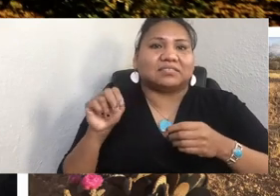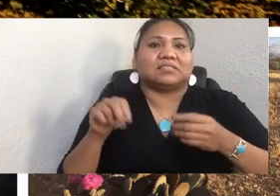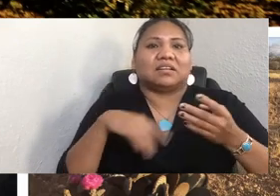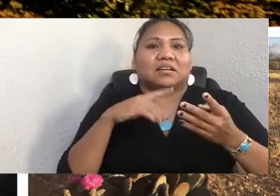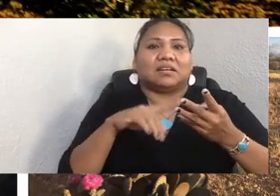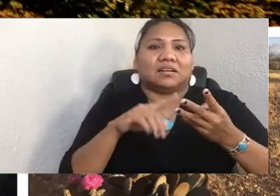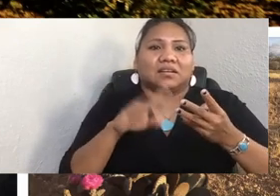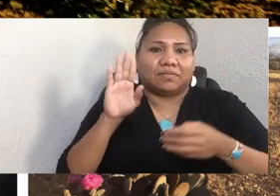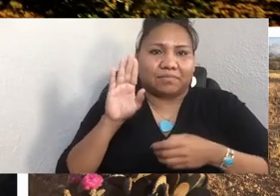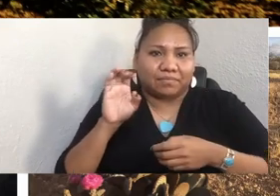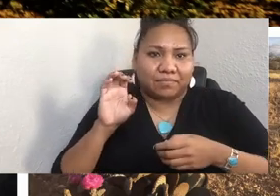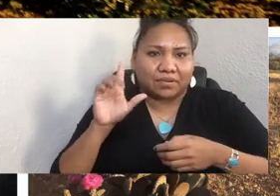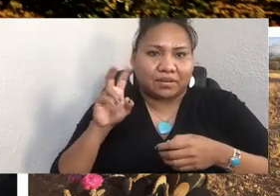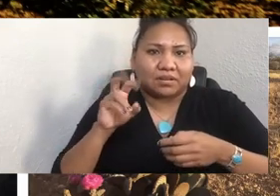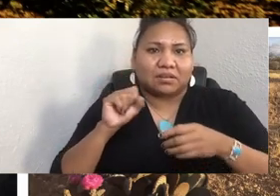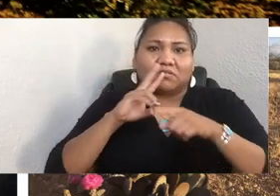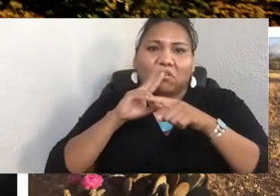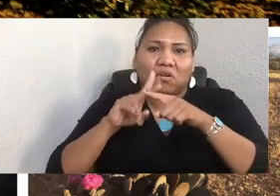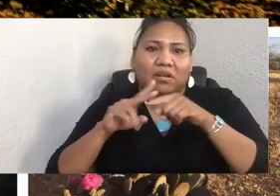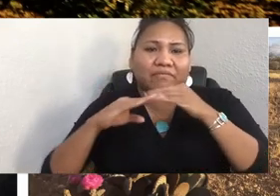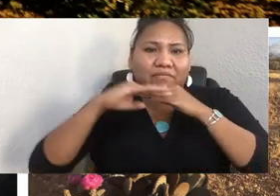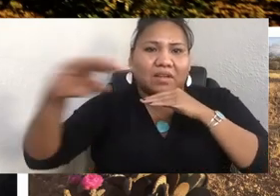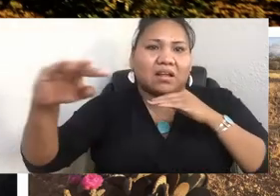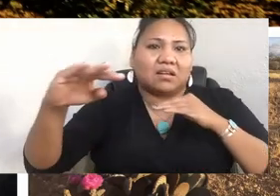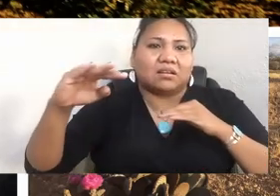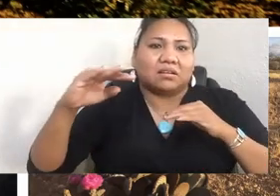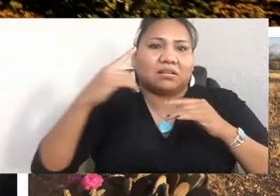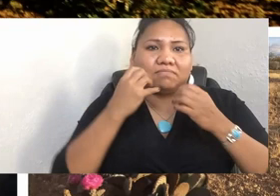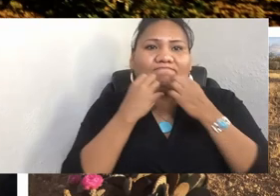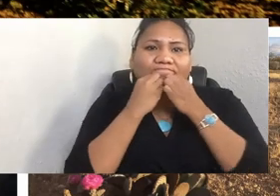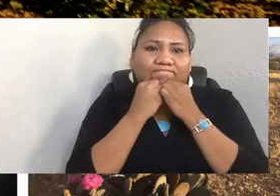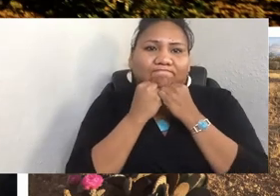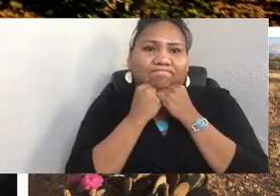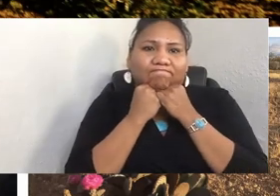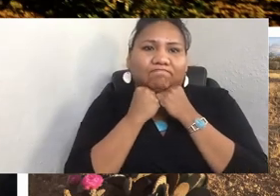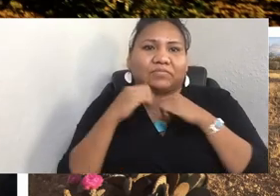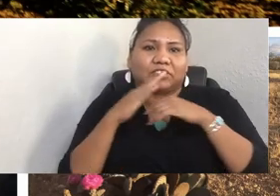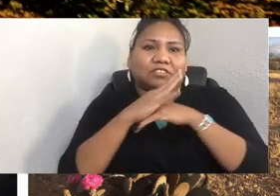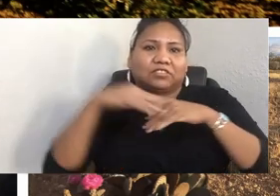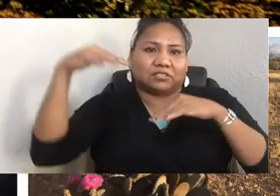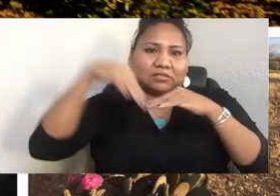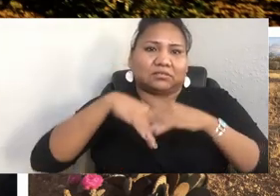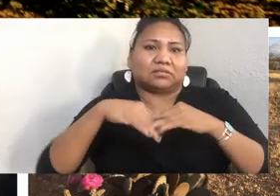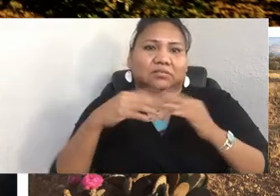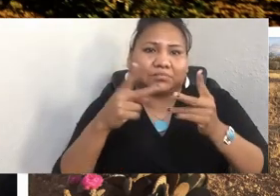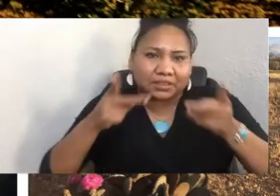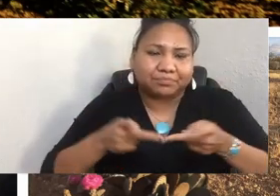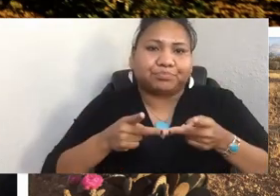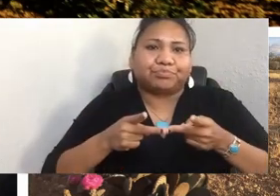All these sacred indigenous places made me believe in magic and marvel at the majesty of Turtle Island.